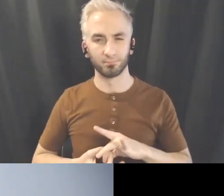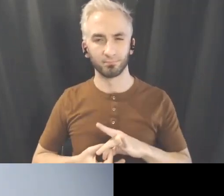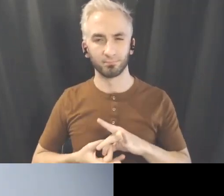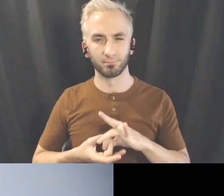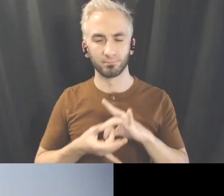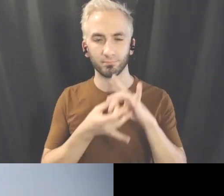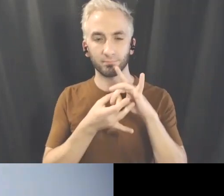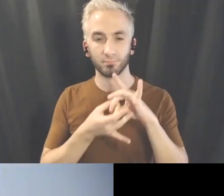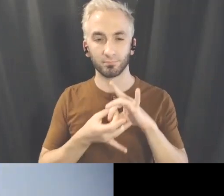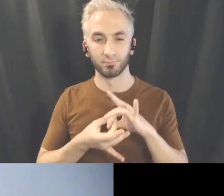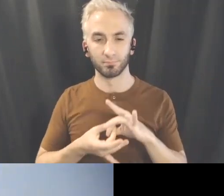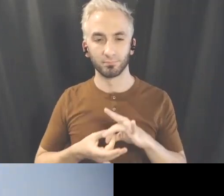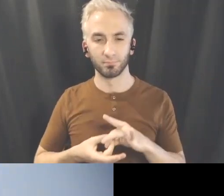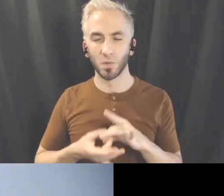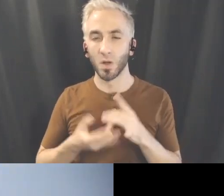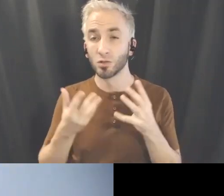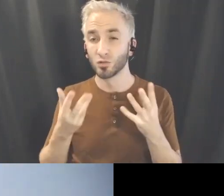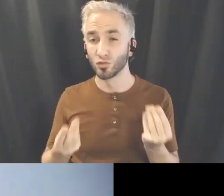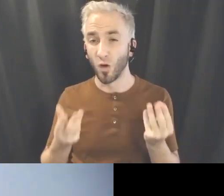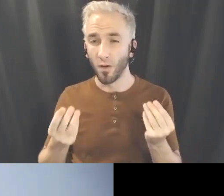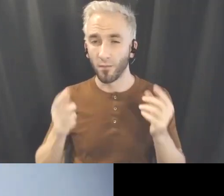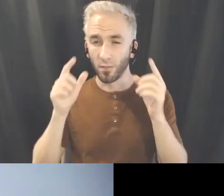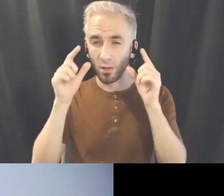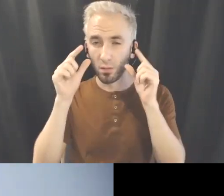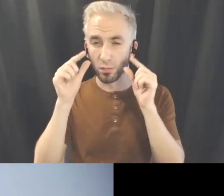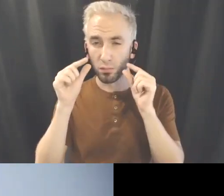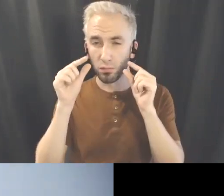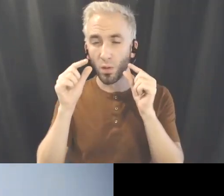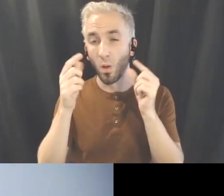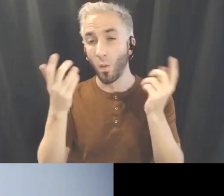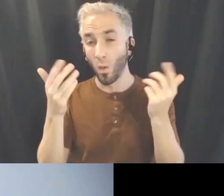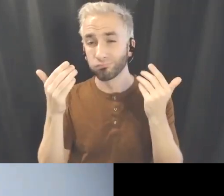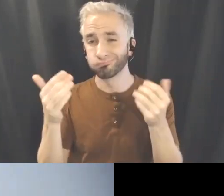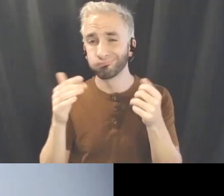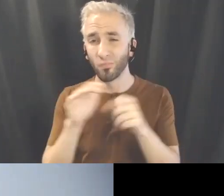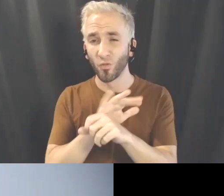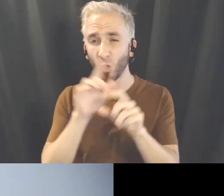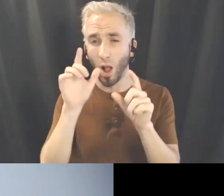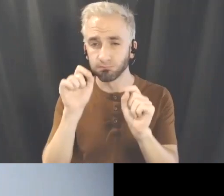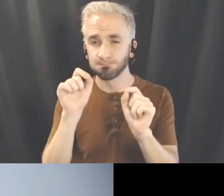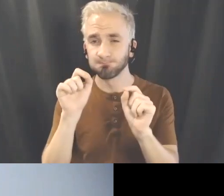soft focus or you can close your eyes whatever feels right for you.